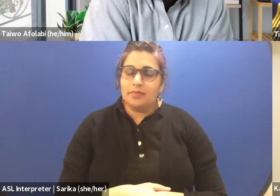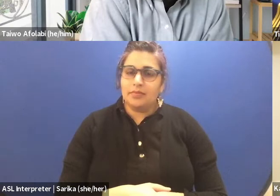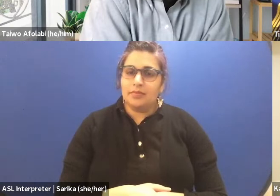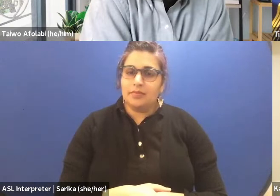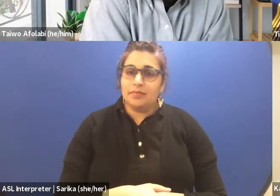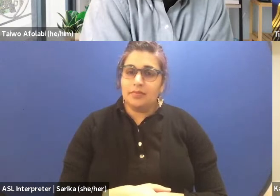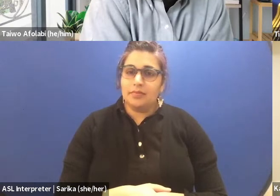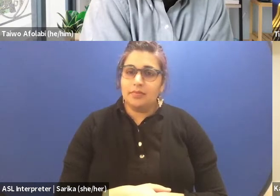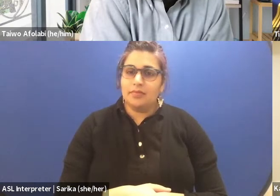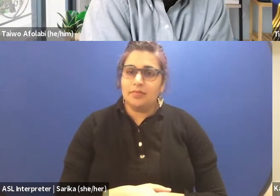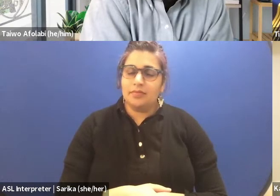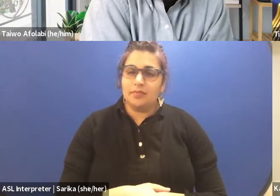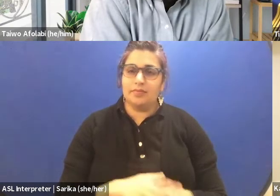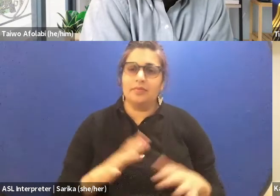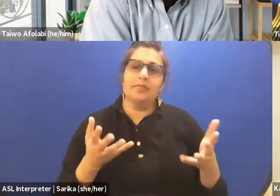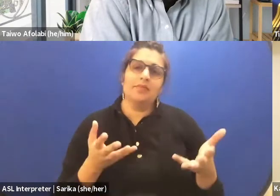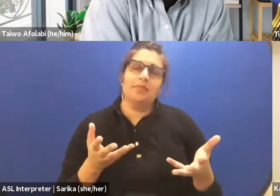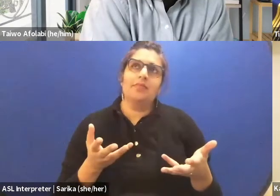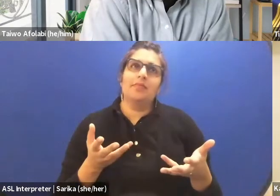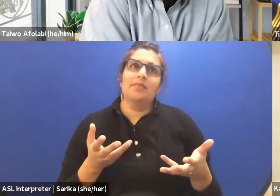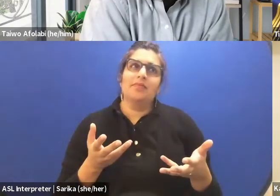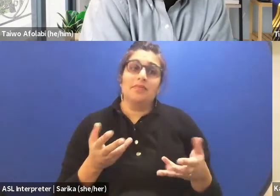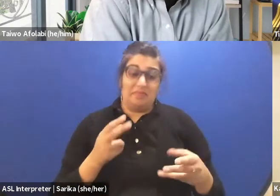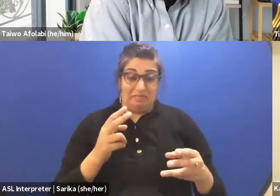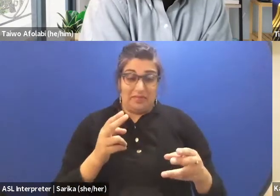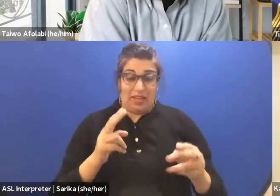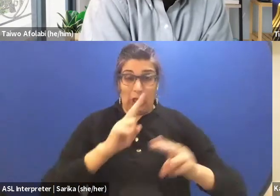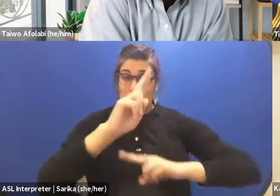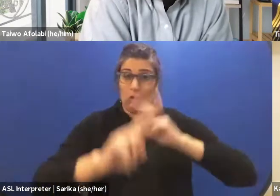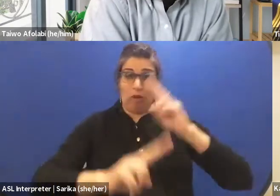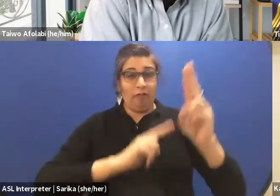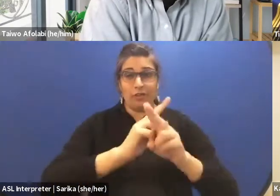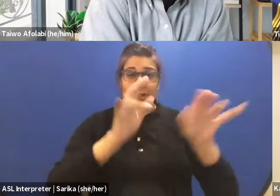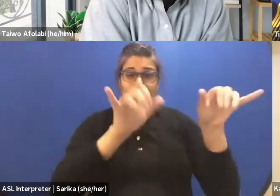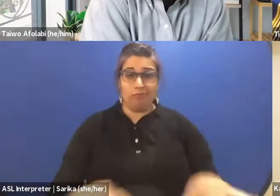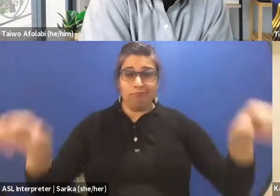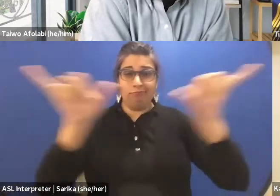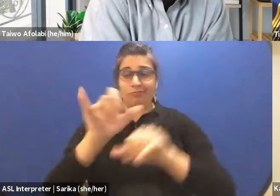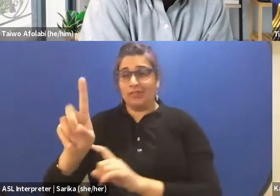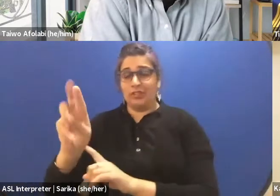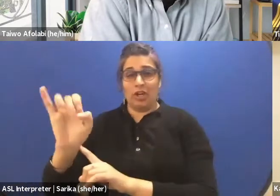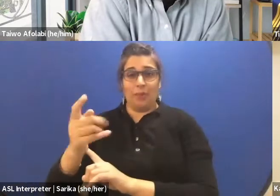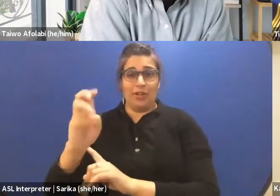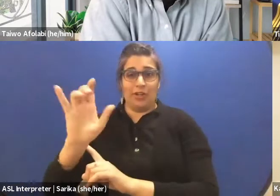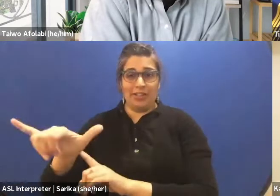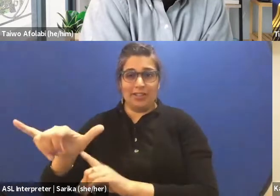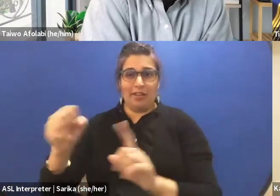I don't believe that there is a universal dramaturgy as universal matter of mathematical.